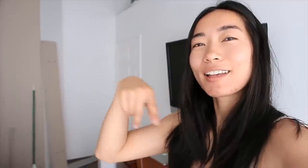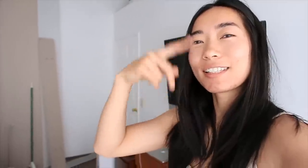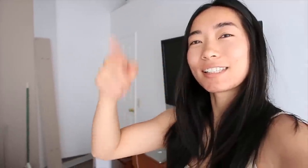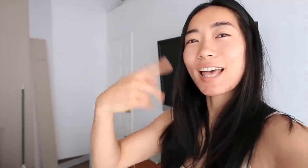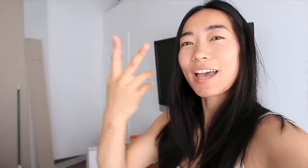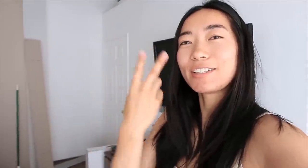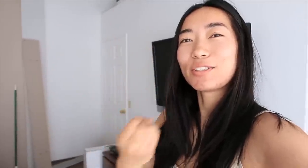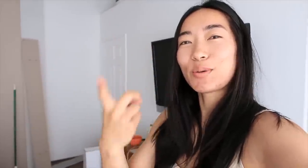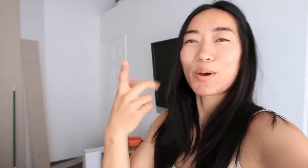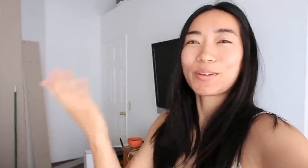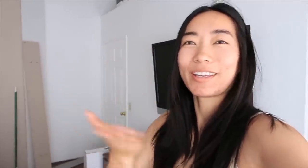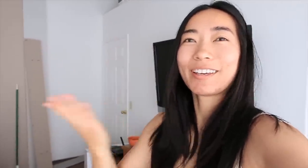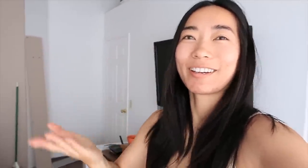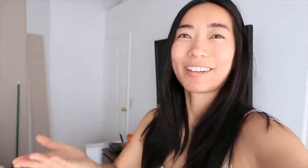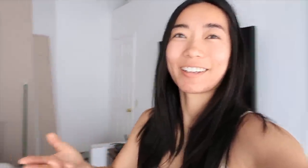Hey guys! Sign Duo here!